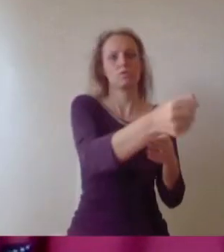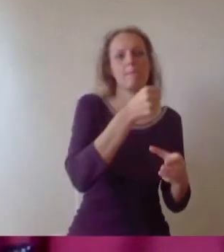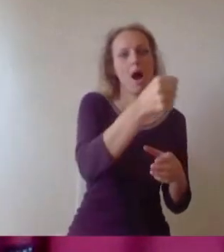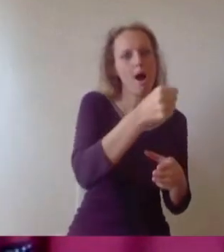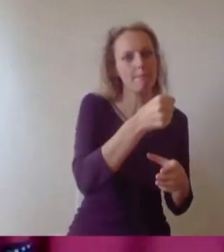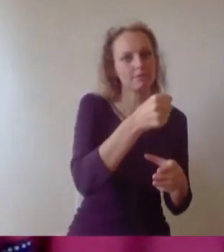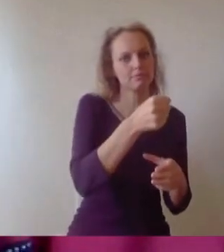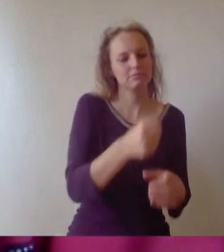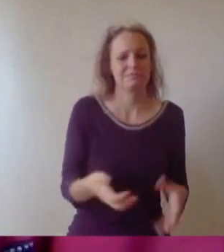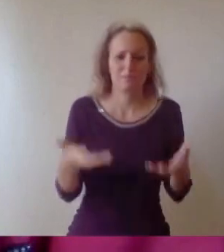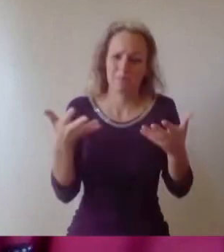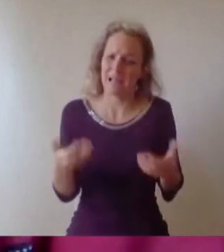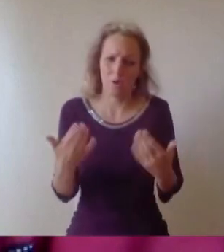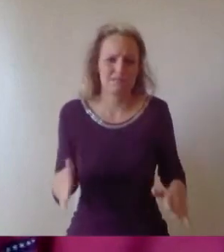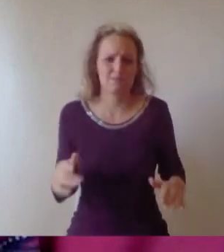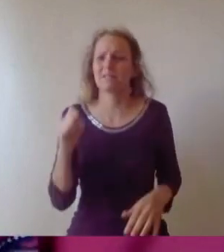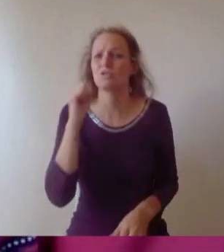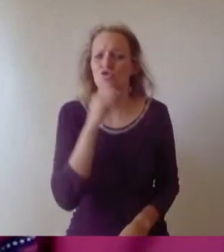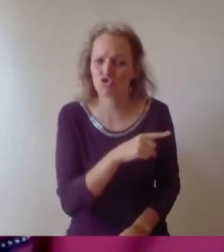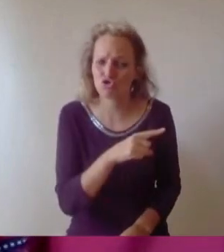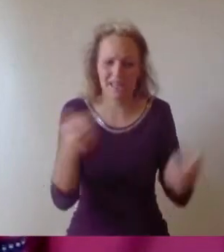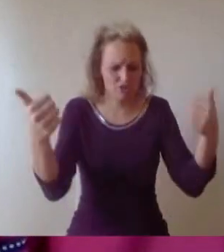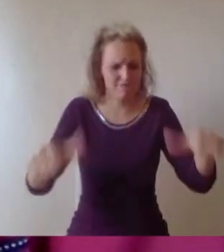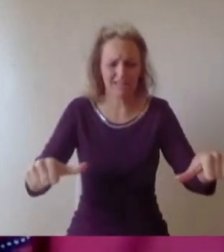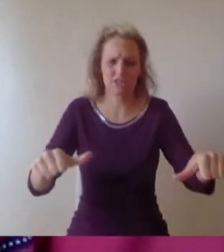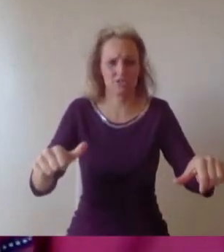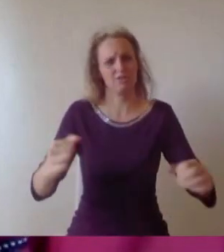strange end to the academic year. The University shut as everyone was